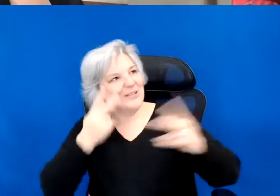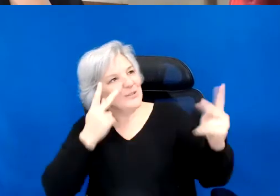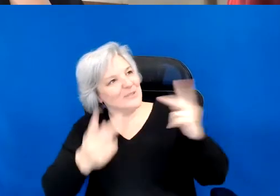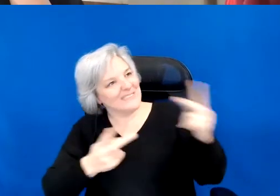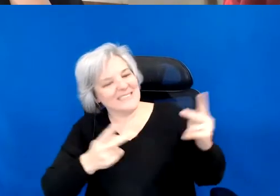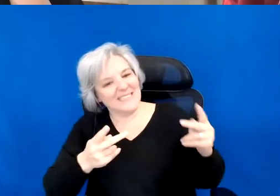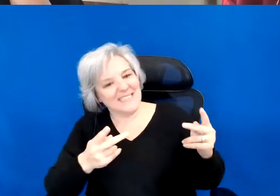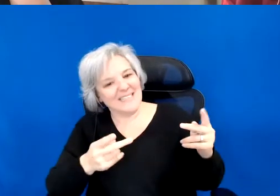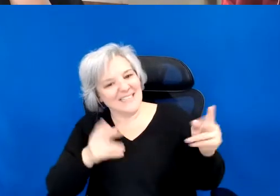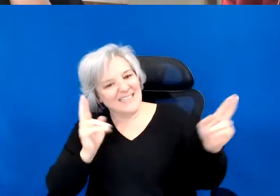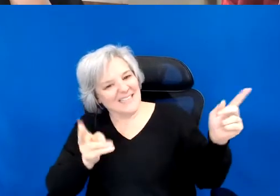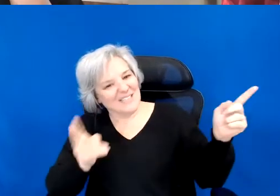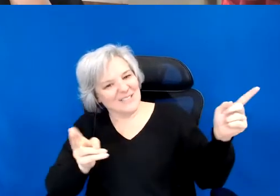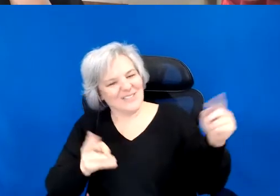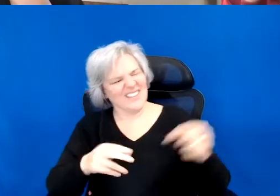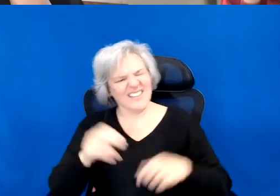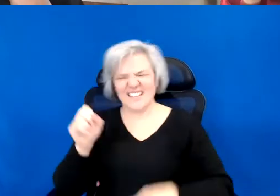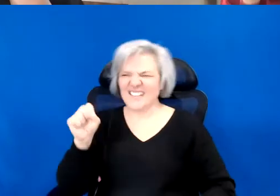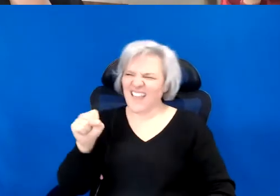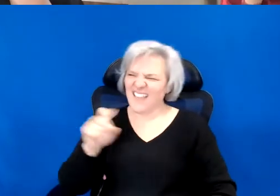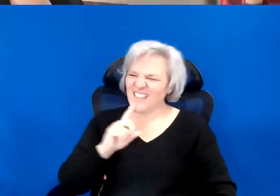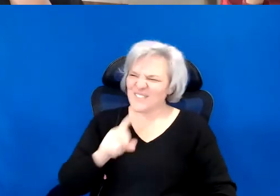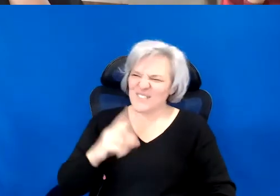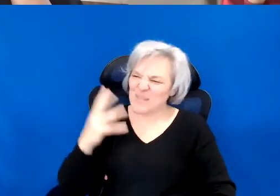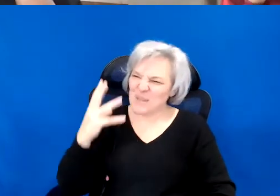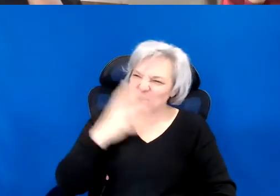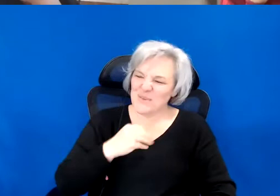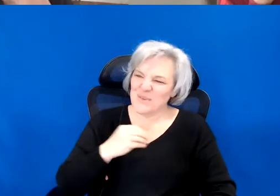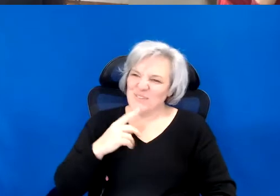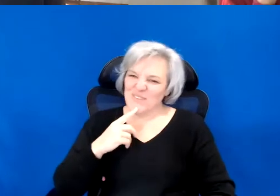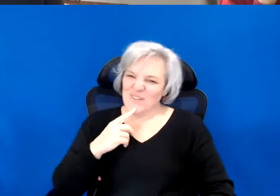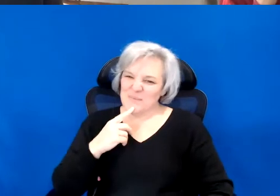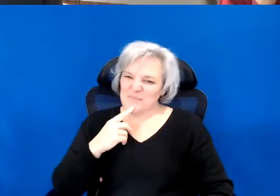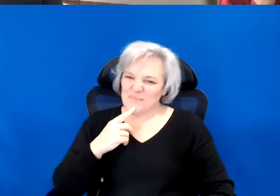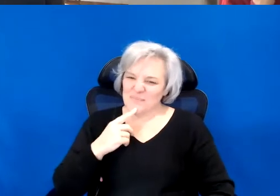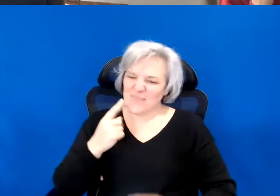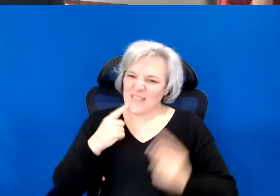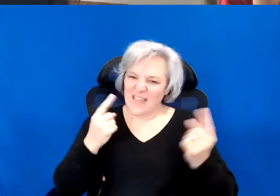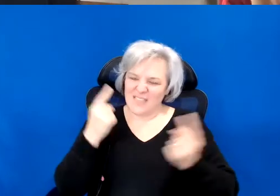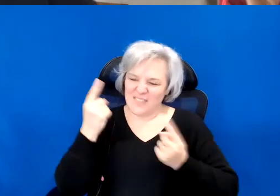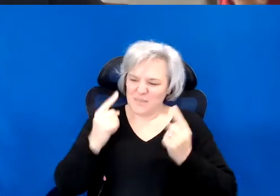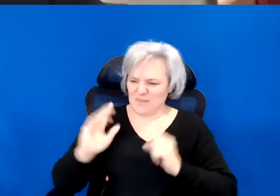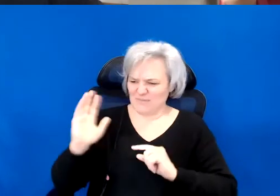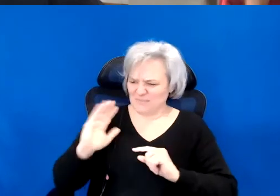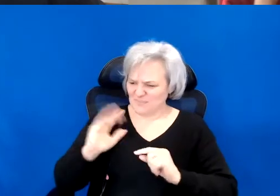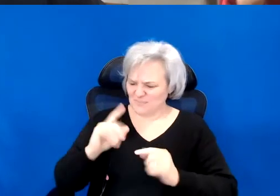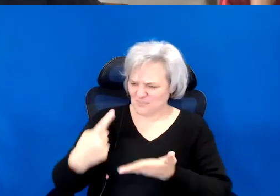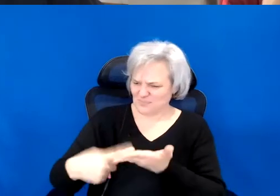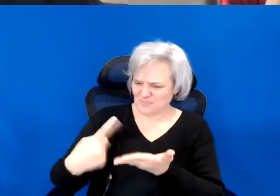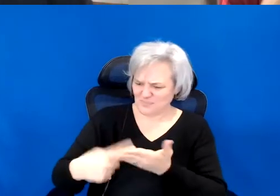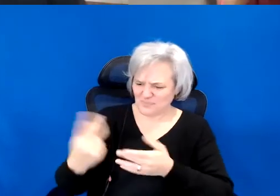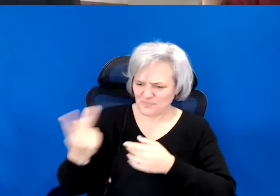again I am thinking about some of our previous conversations.